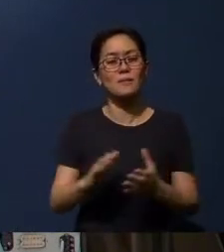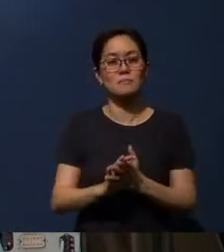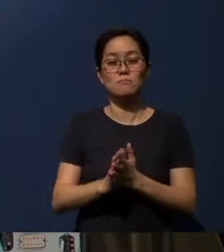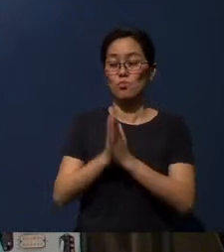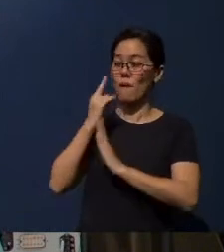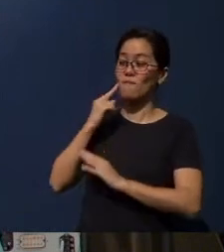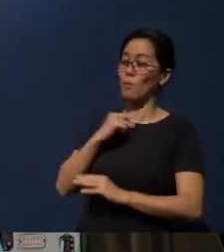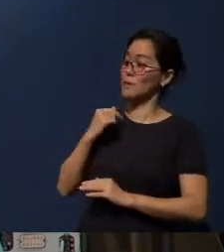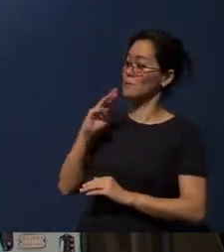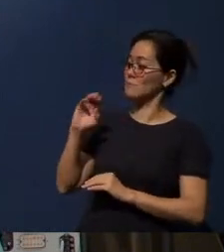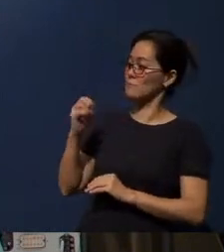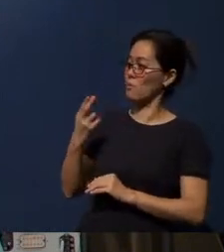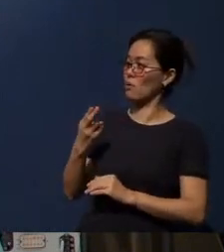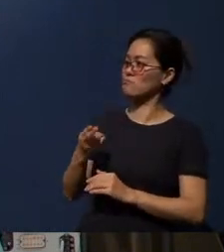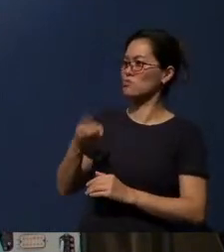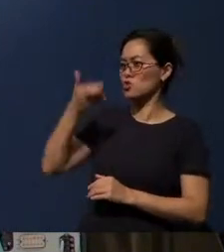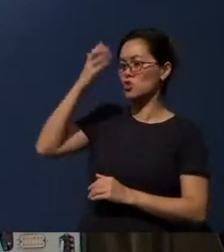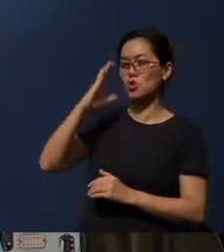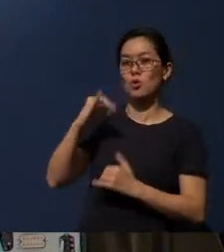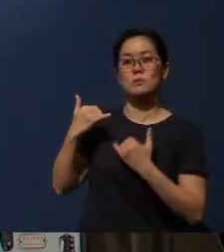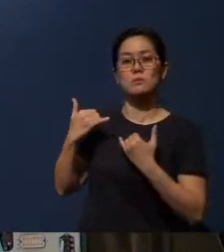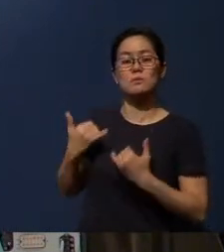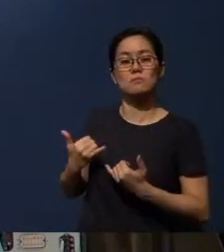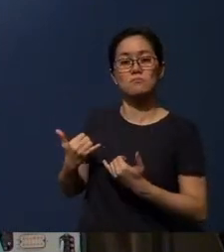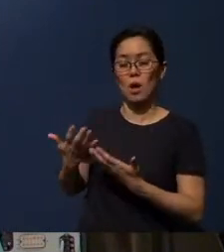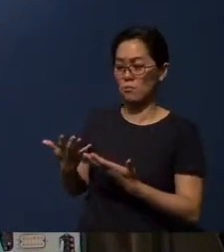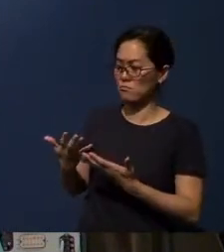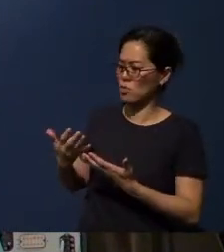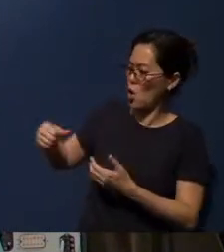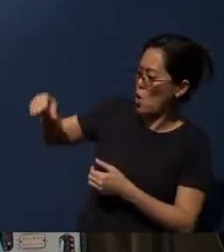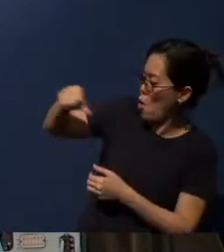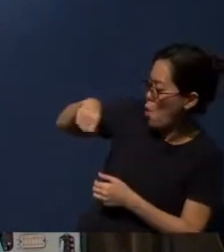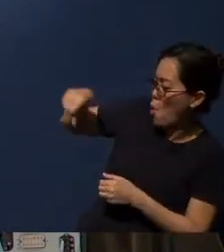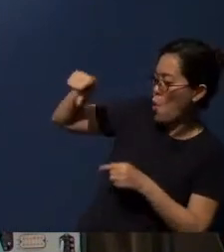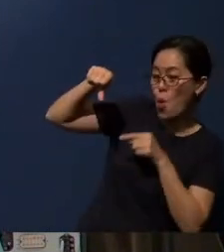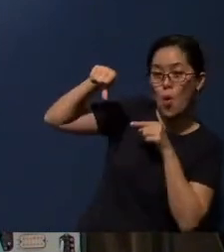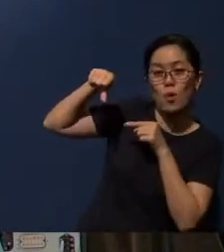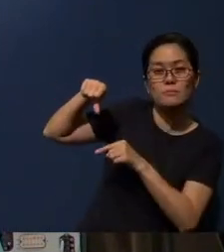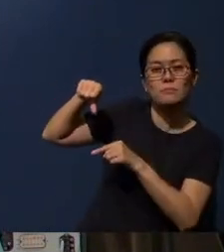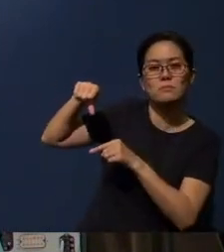O God, anoint Pastor Mah as he gives Your word to us.